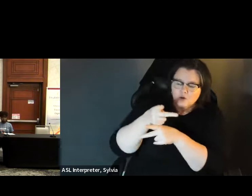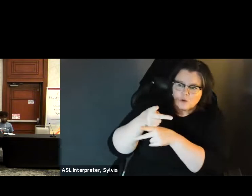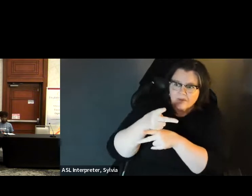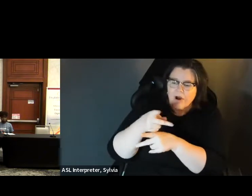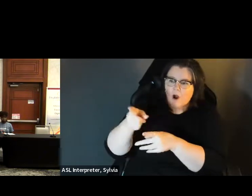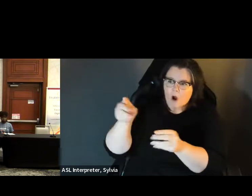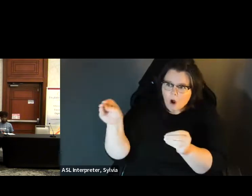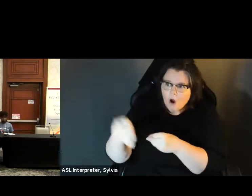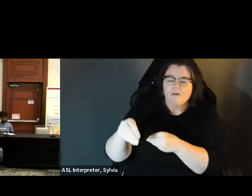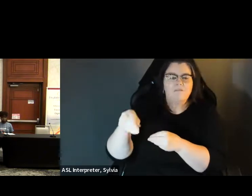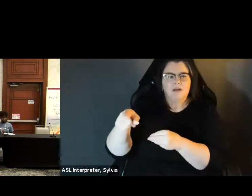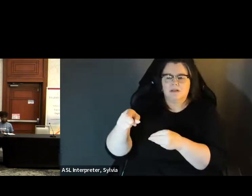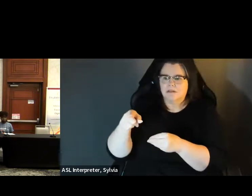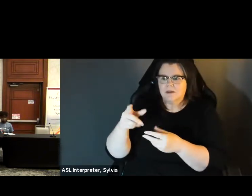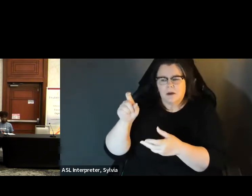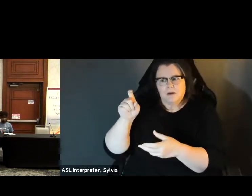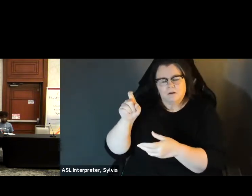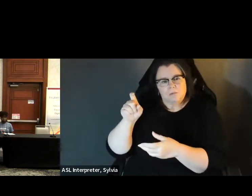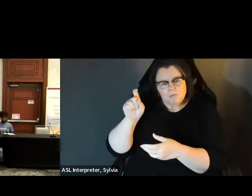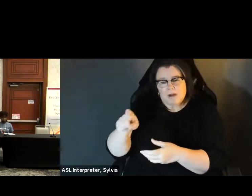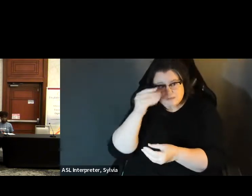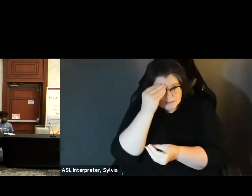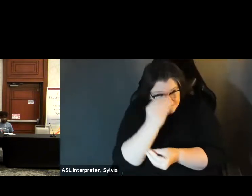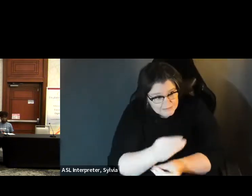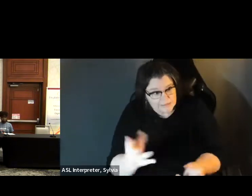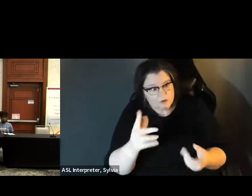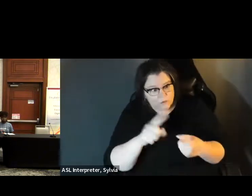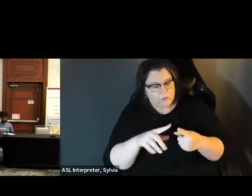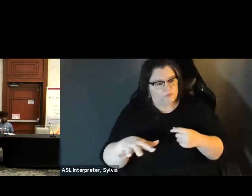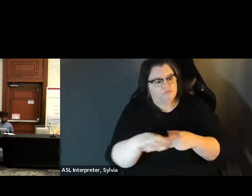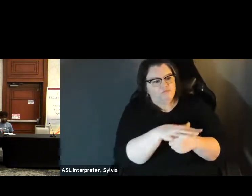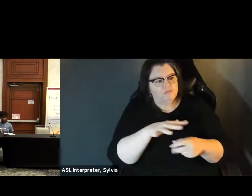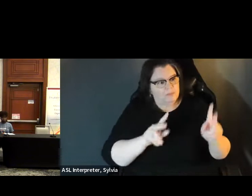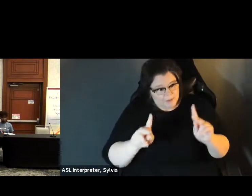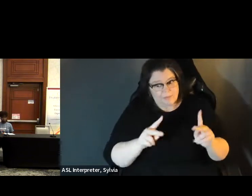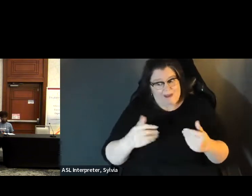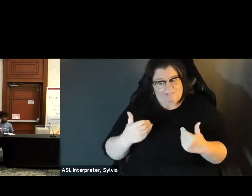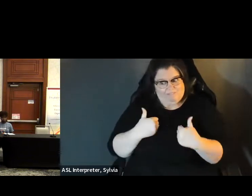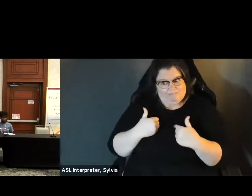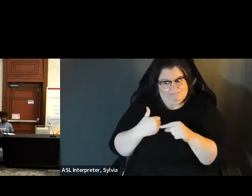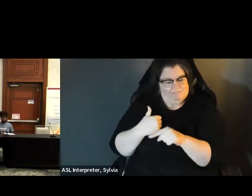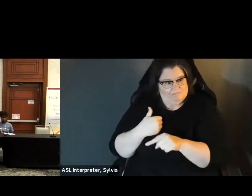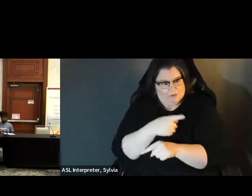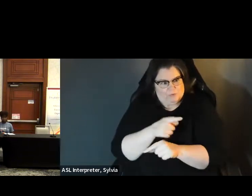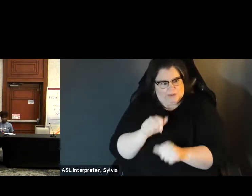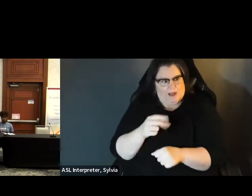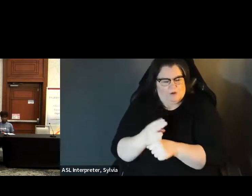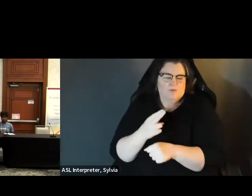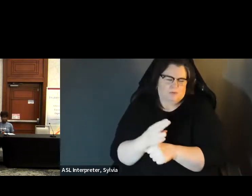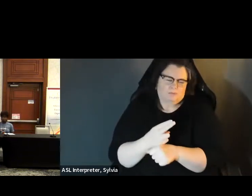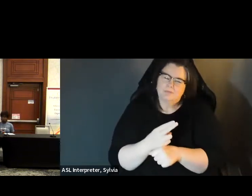does take outreach and it does take the community coming together between the supervisors as But again, it does take education. It does take outreach, it does take the the community coming together between the supervisors as well as a disability community, to inform the community that it's available. well as the disability community to inform the